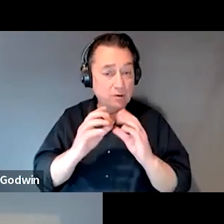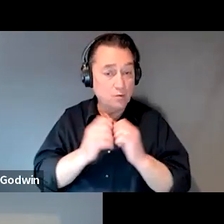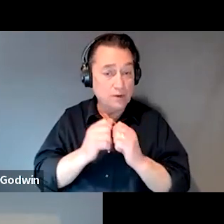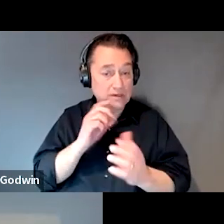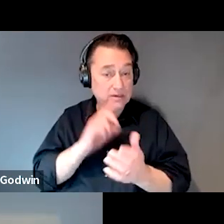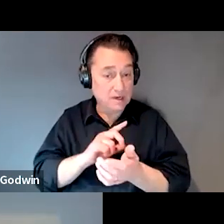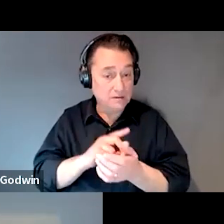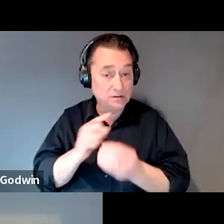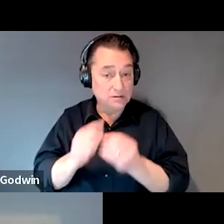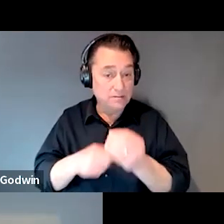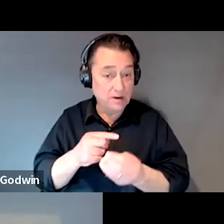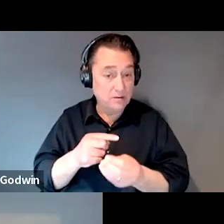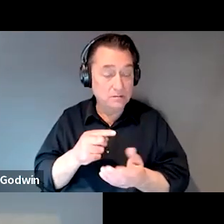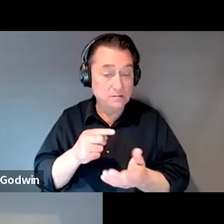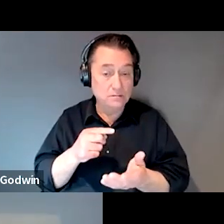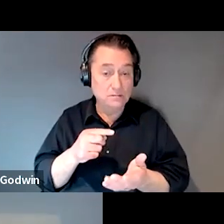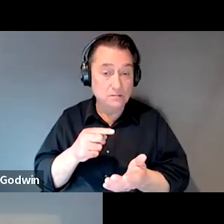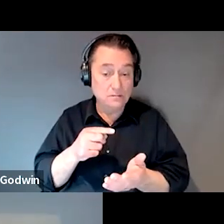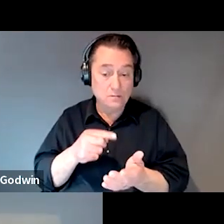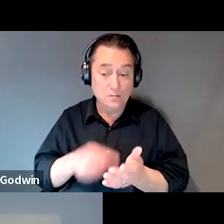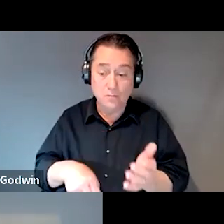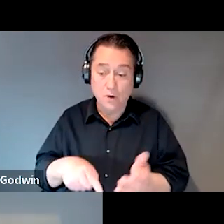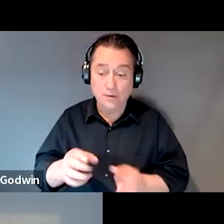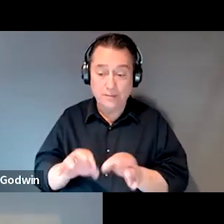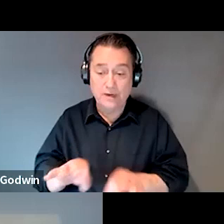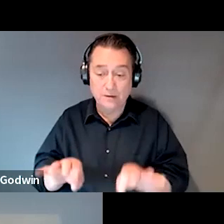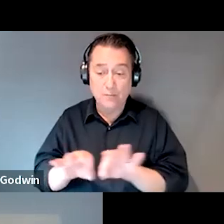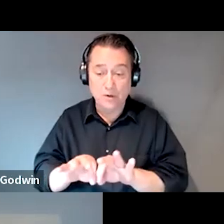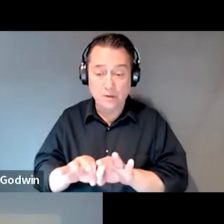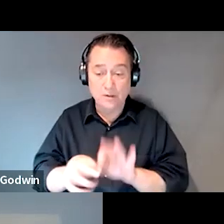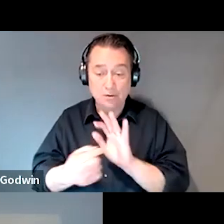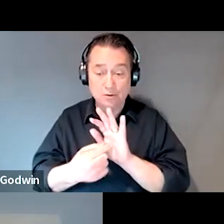about what would be important to be in the record or